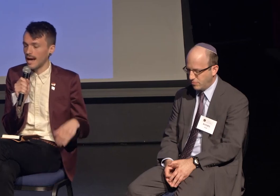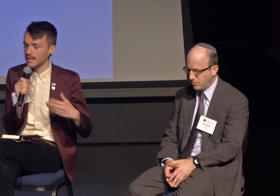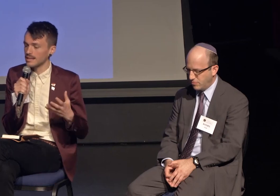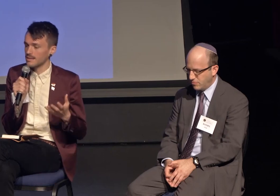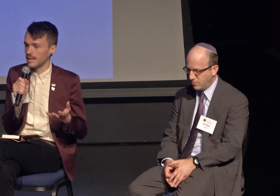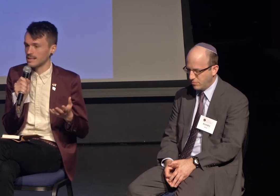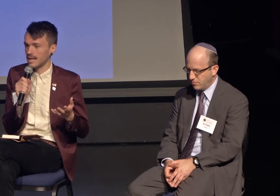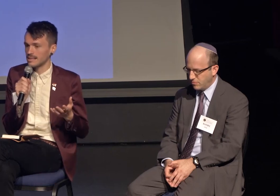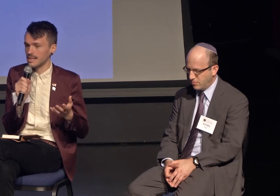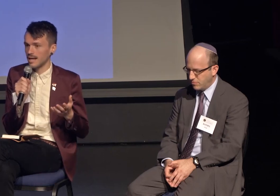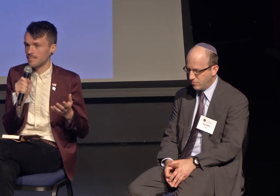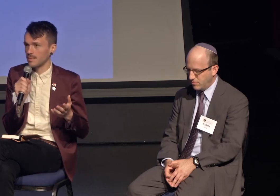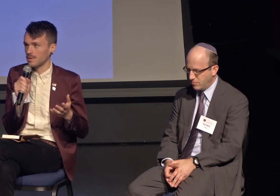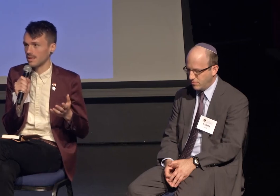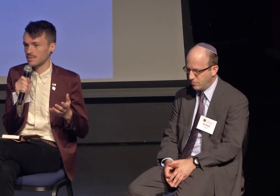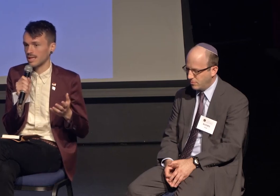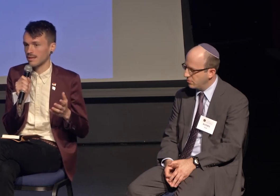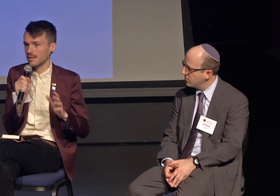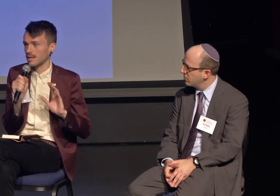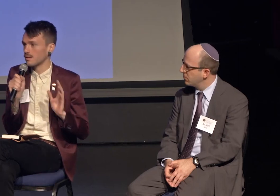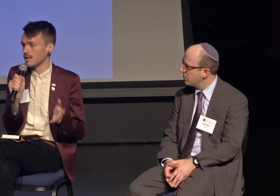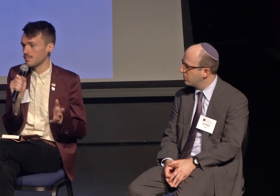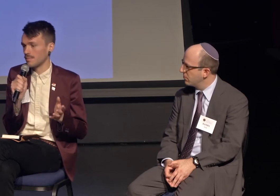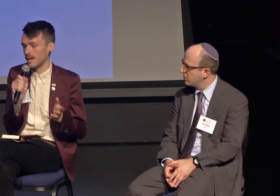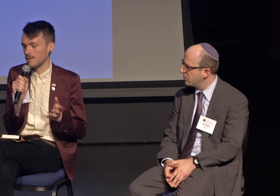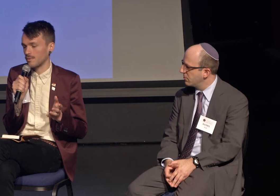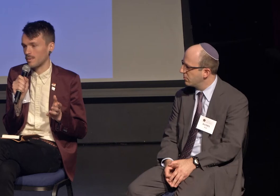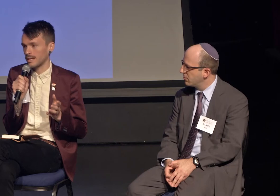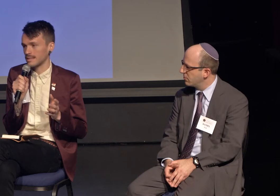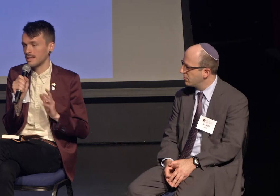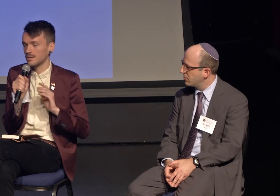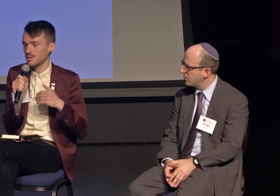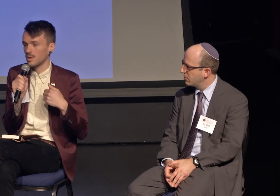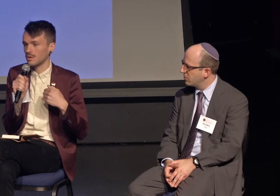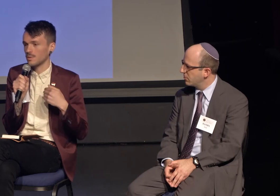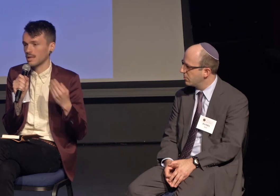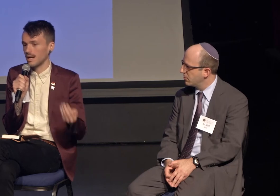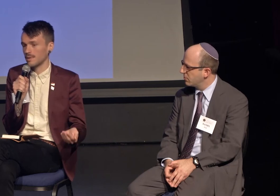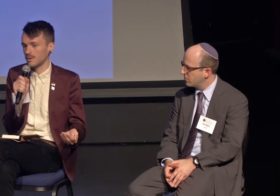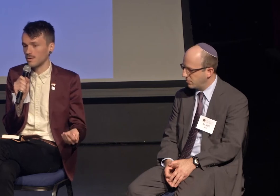At these events, I saw people come together in incredibly powerful ways to work toward a common goal